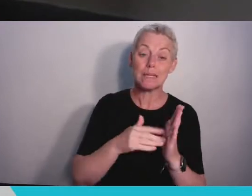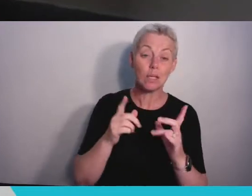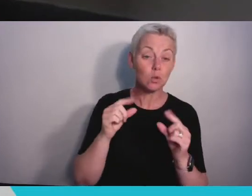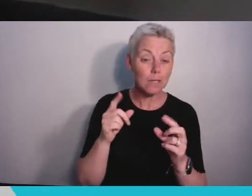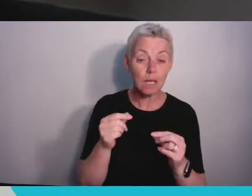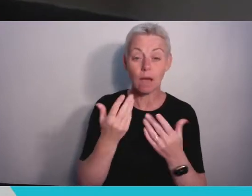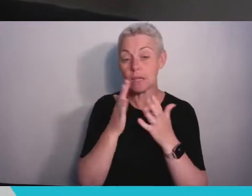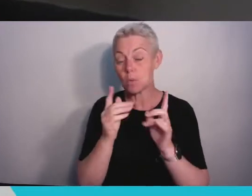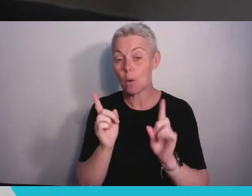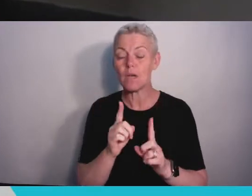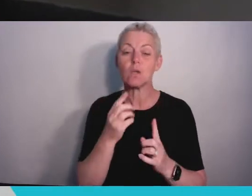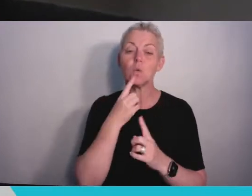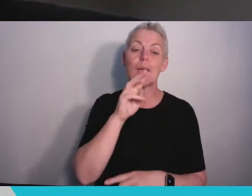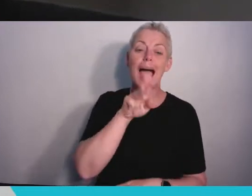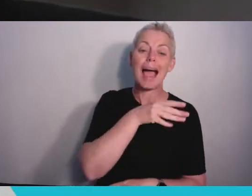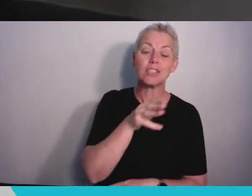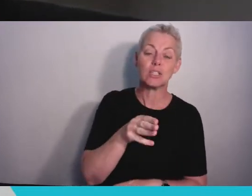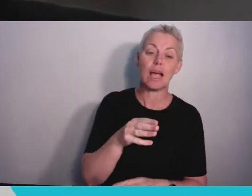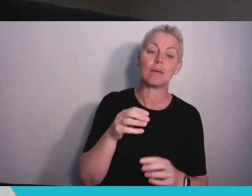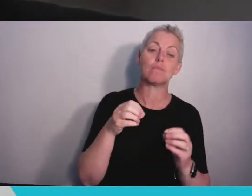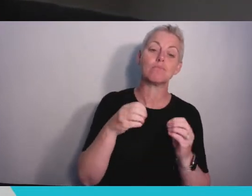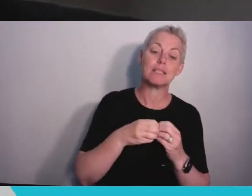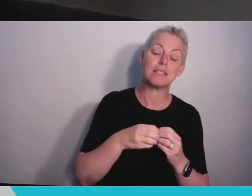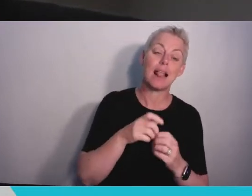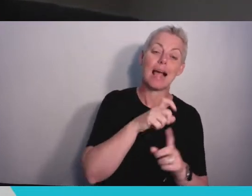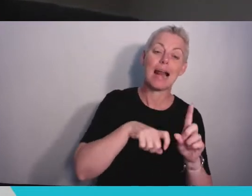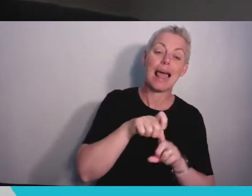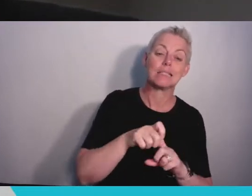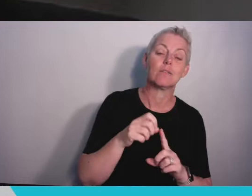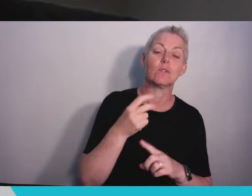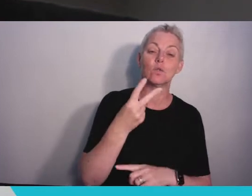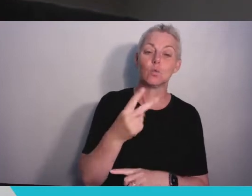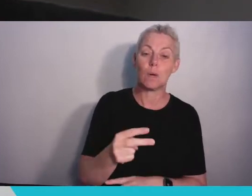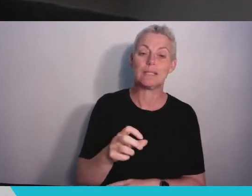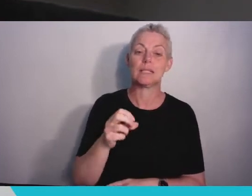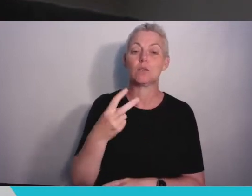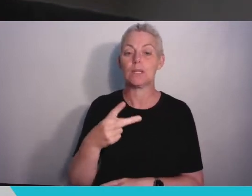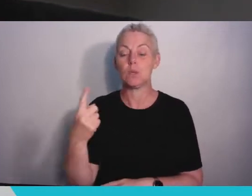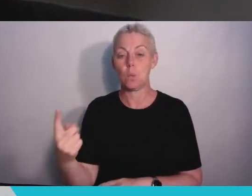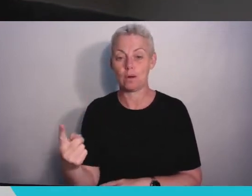We are delighted to have BSL interpreters Connor and Catherine with us today.